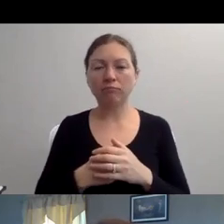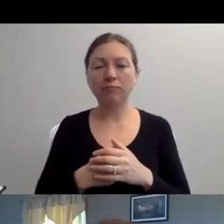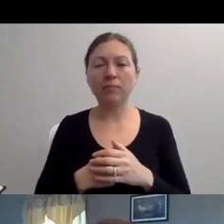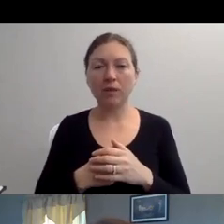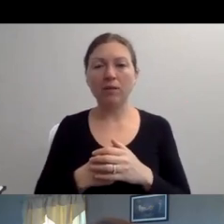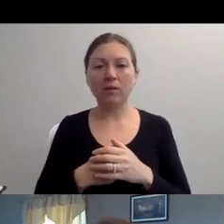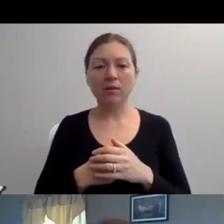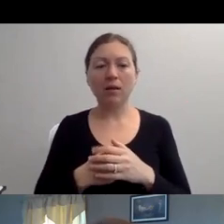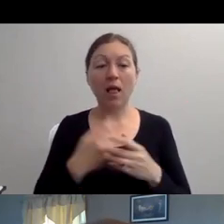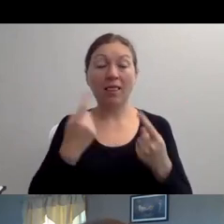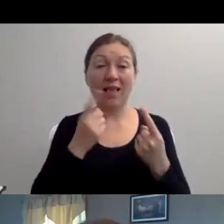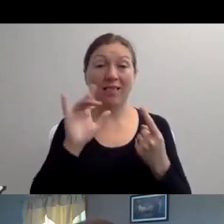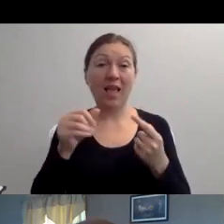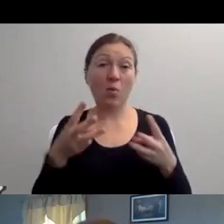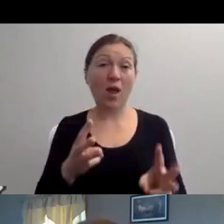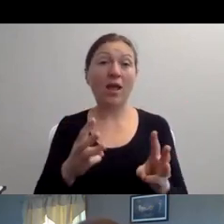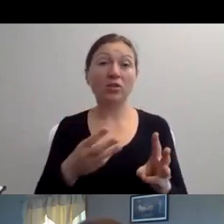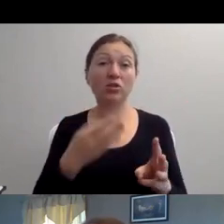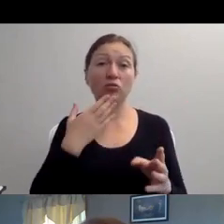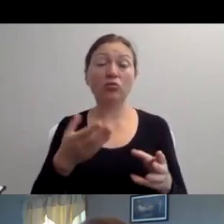"AND IF YOU EVER NEED OR WANT ADVICE, ASK.